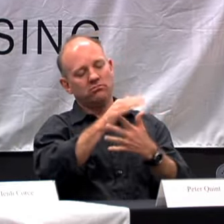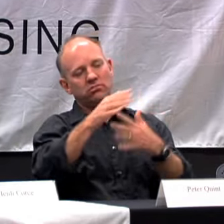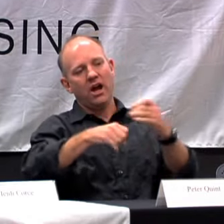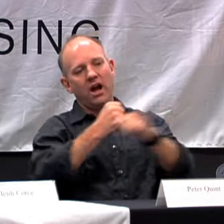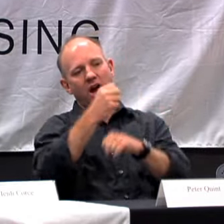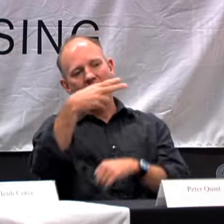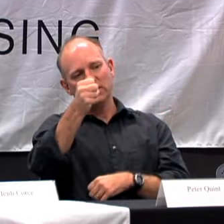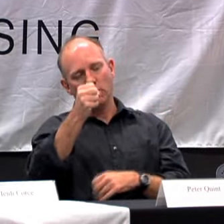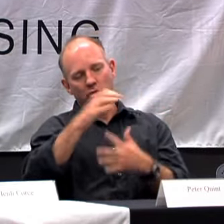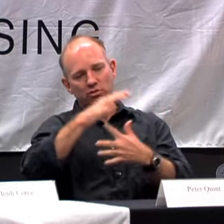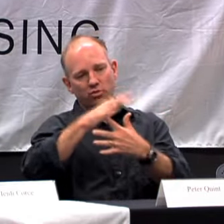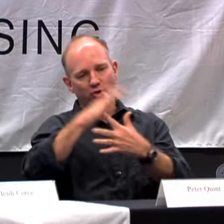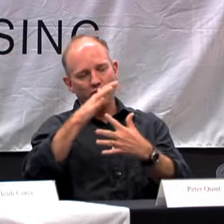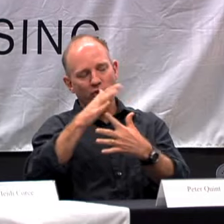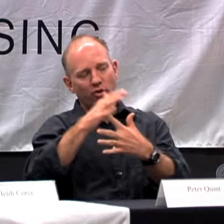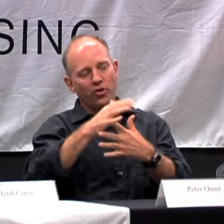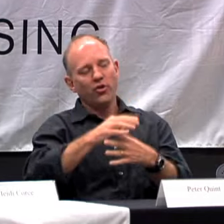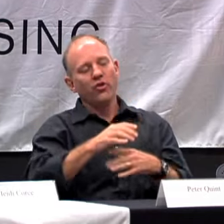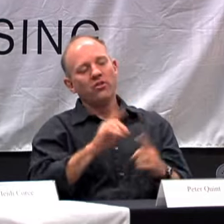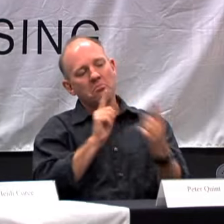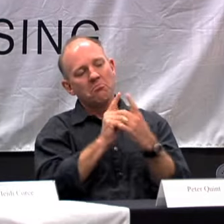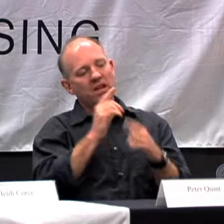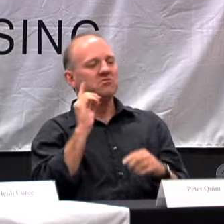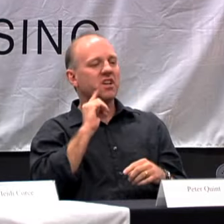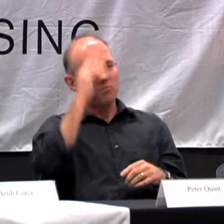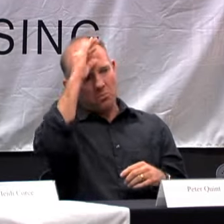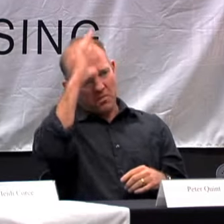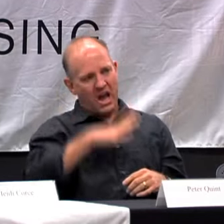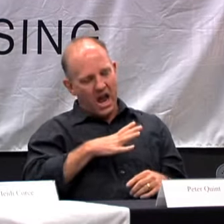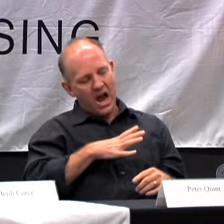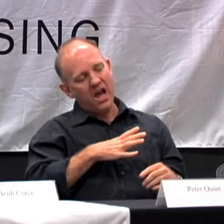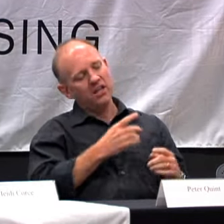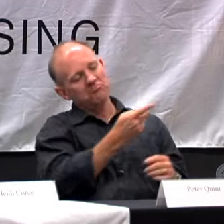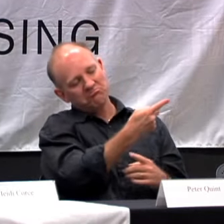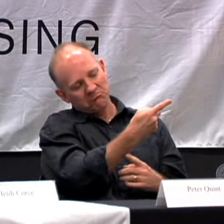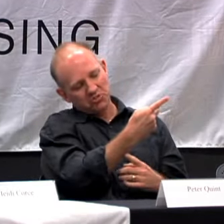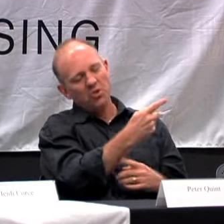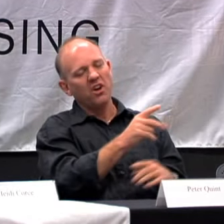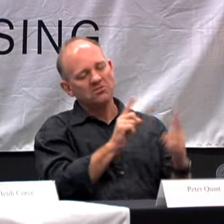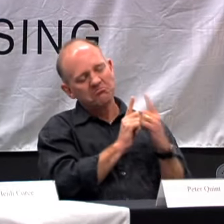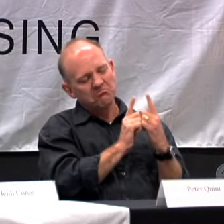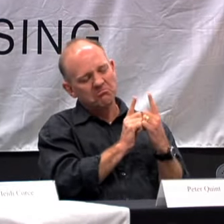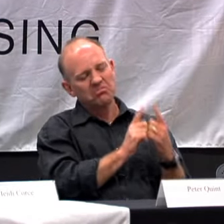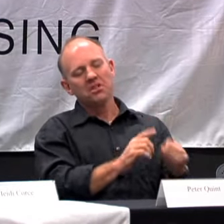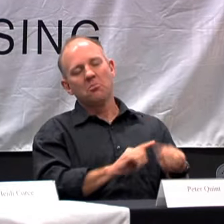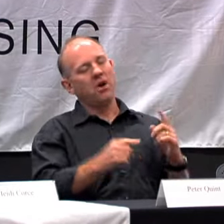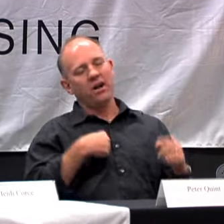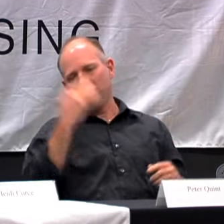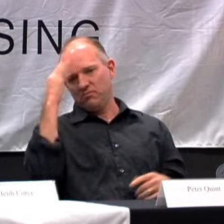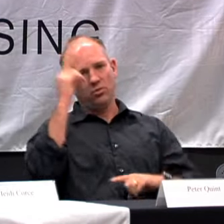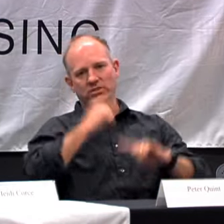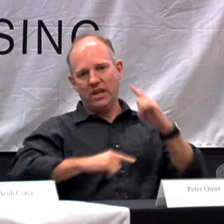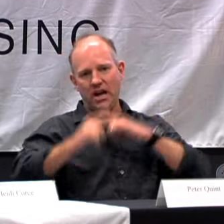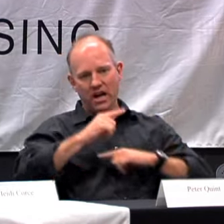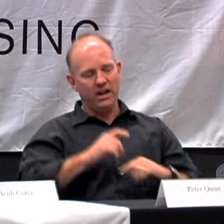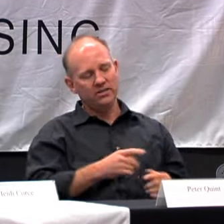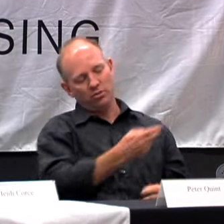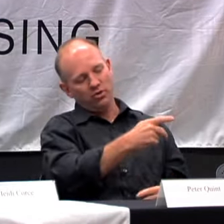UNTIL I WAS A JUNIOR IN HIGH SCHOOL. AND I MET A DEAF MAN AND THE TWO OF US BECAME FRIENDS, BUT WE